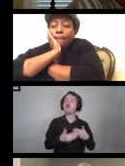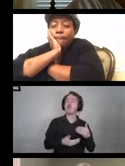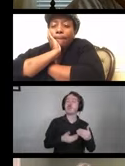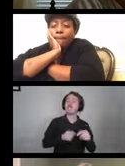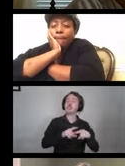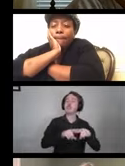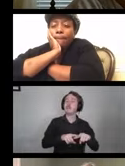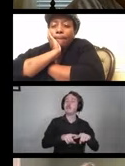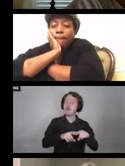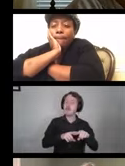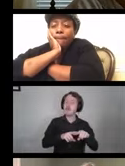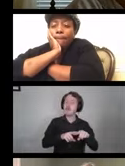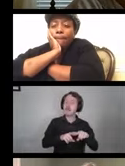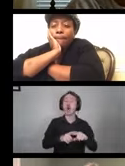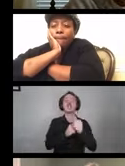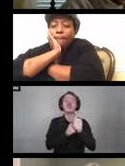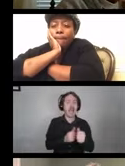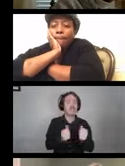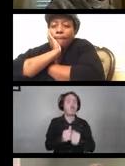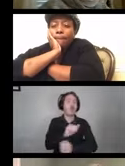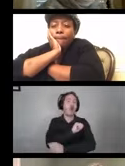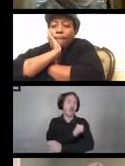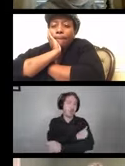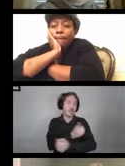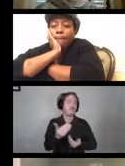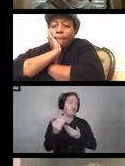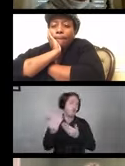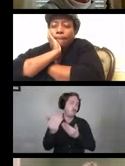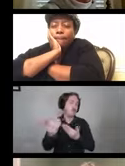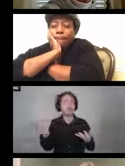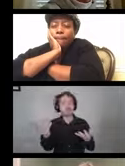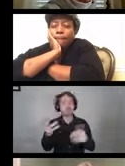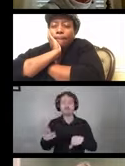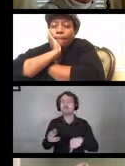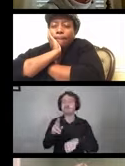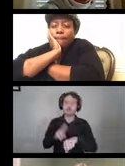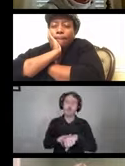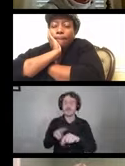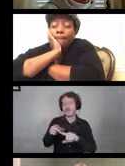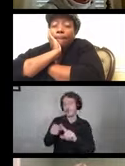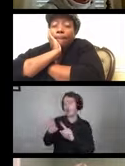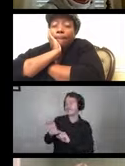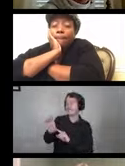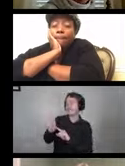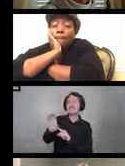with authoritative recommendations. That is obviously from the CDC or what have you.